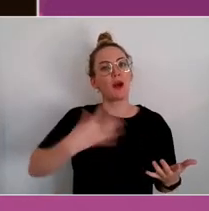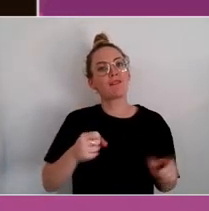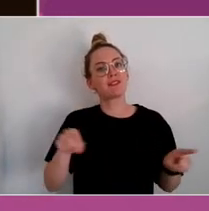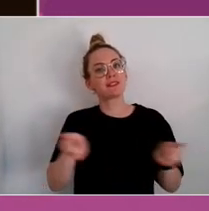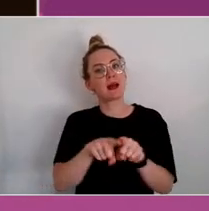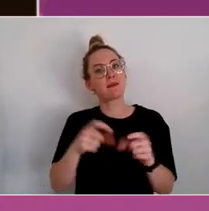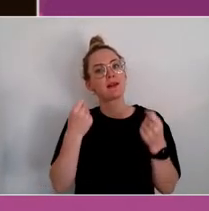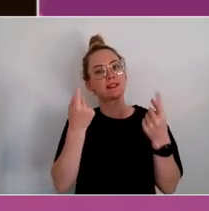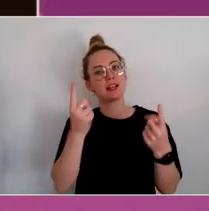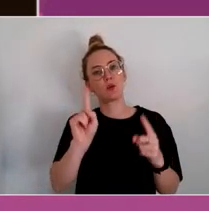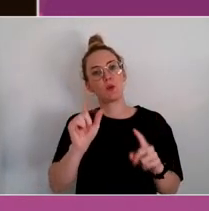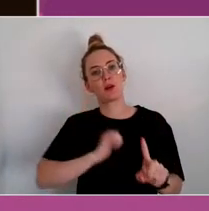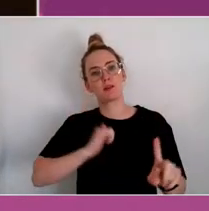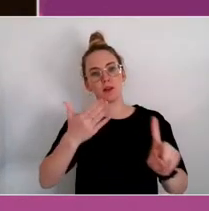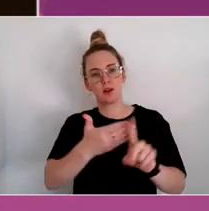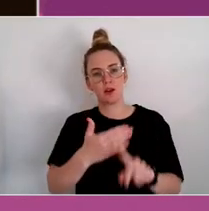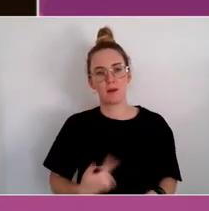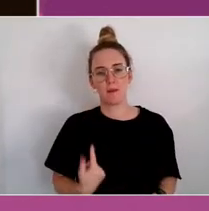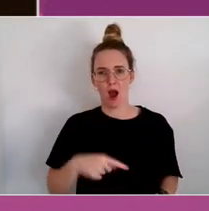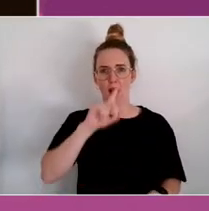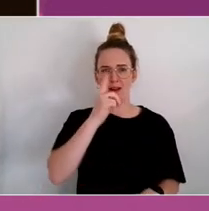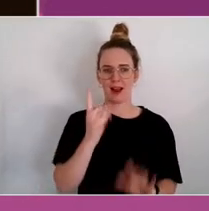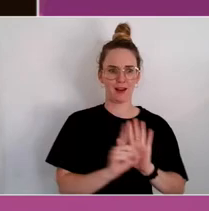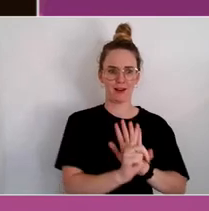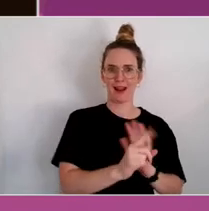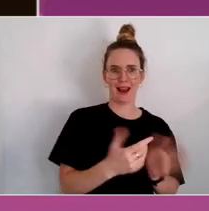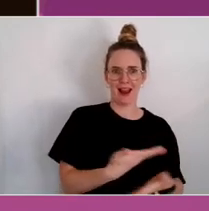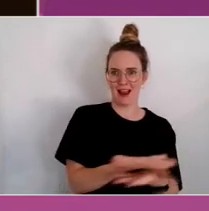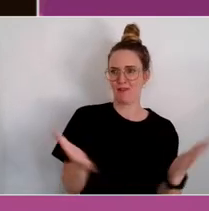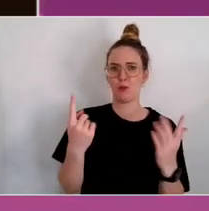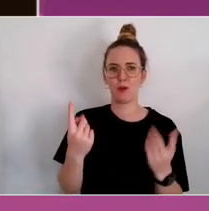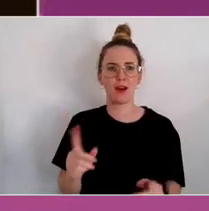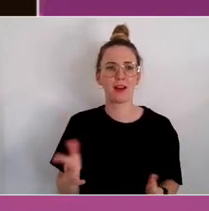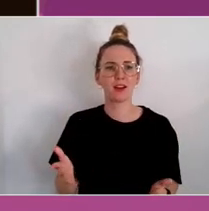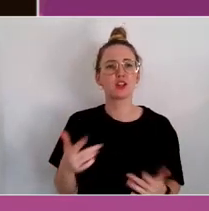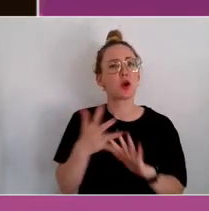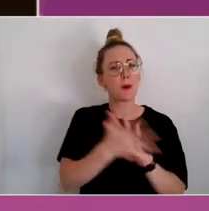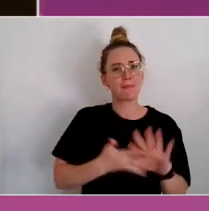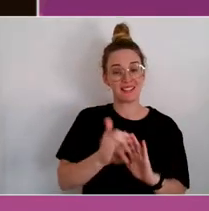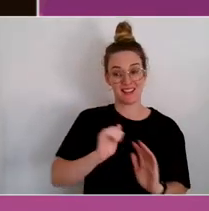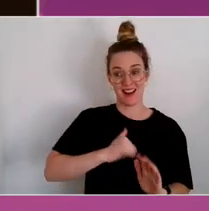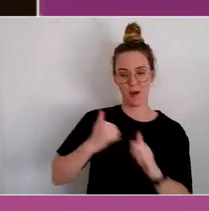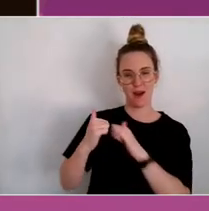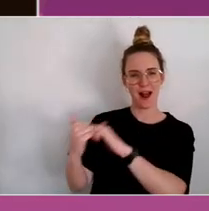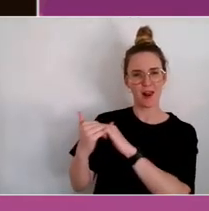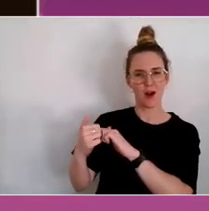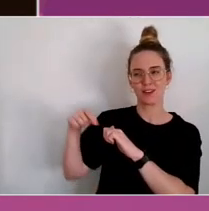Of course, I couldn't be I have where. Our allies had to do that shared understanding and stepping into their responsibility.